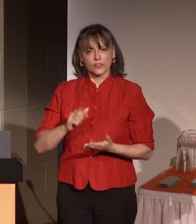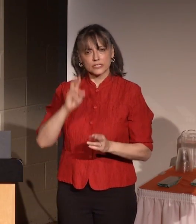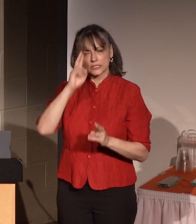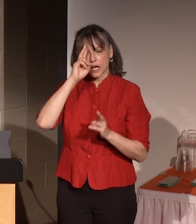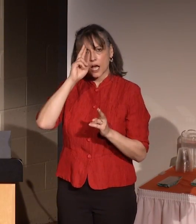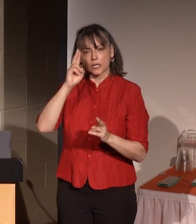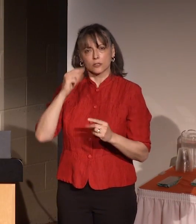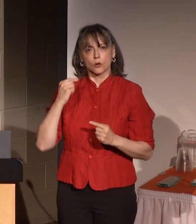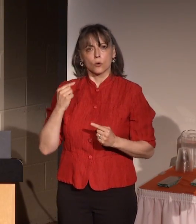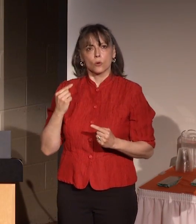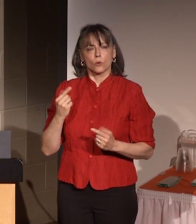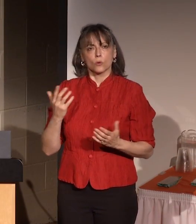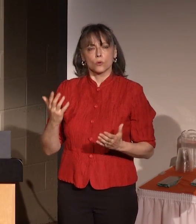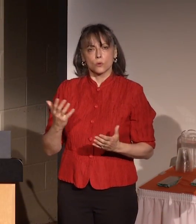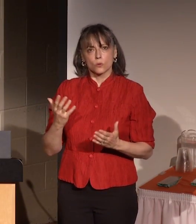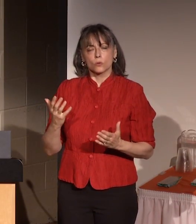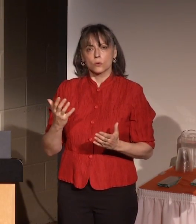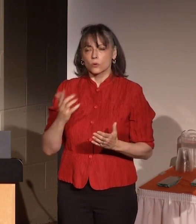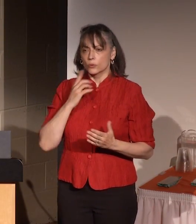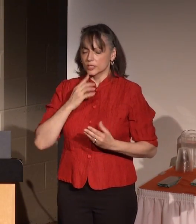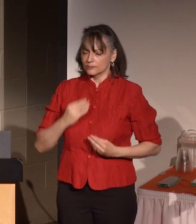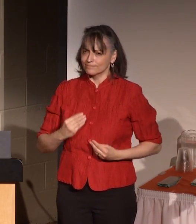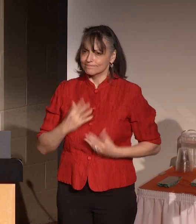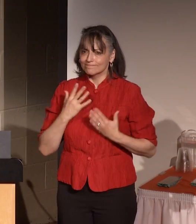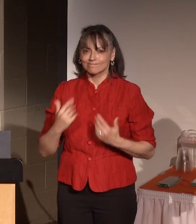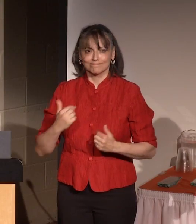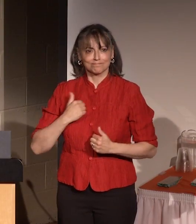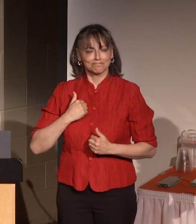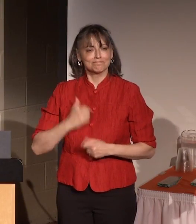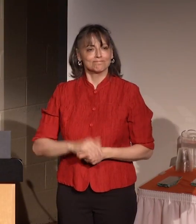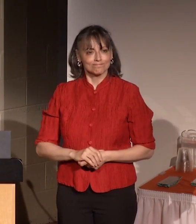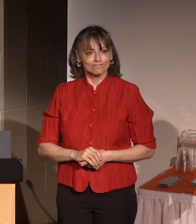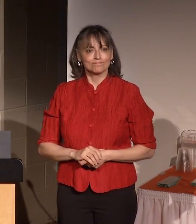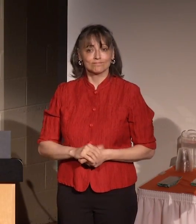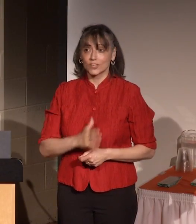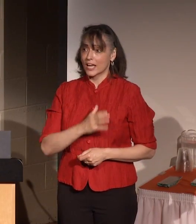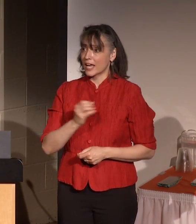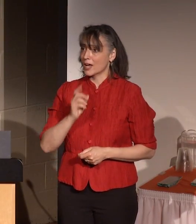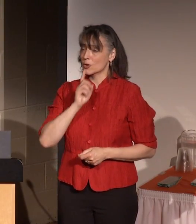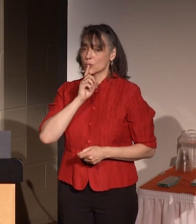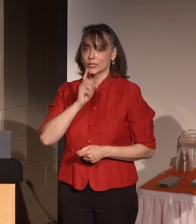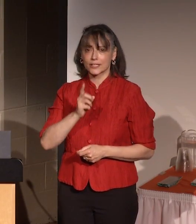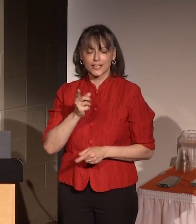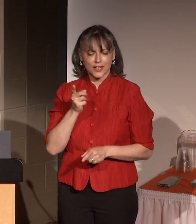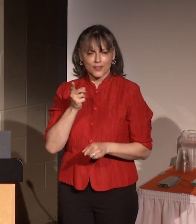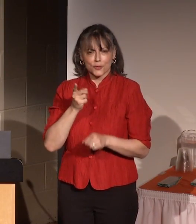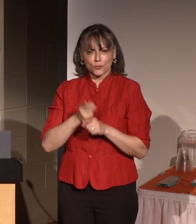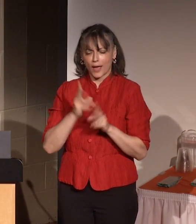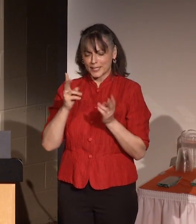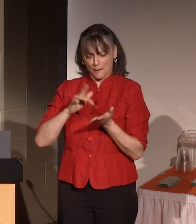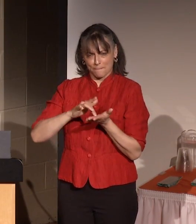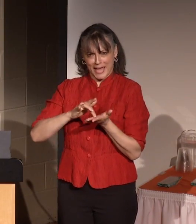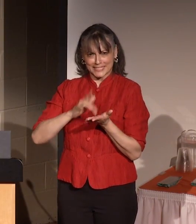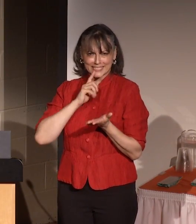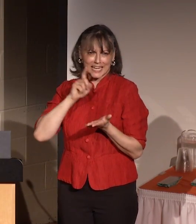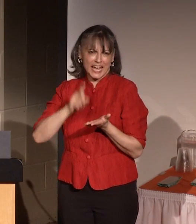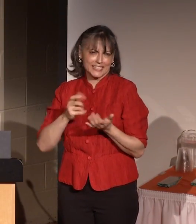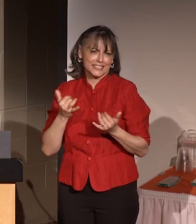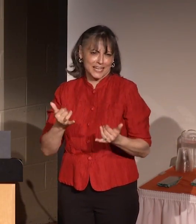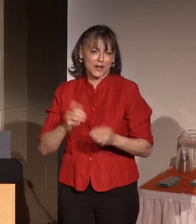has really been an inspiration for me and really just the right kind of medicine I need right now.